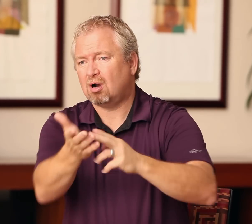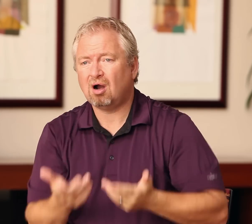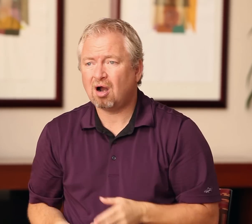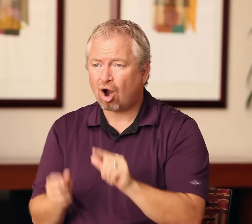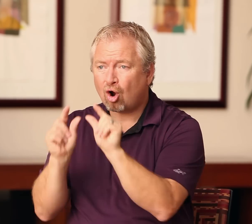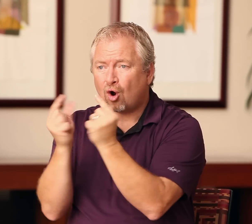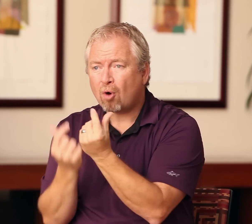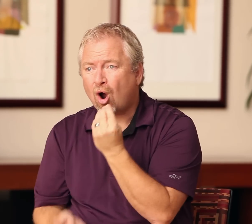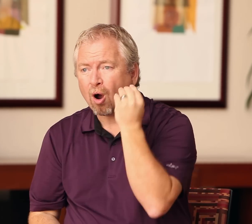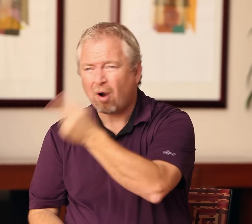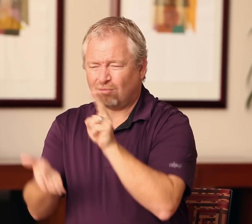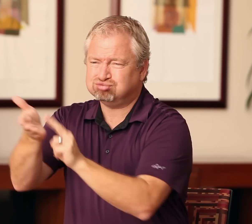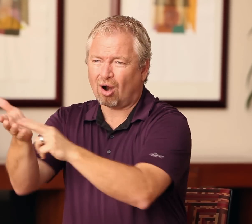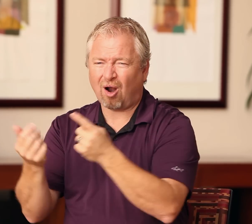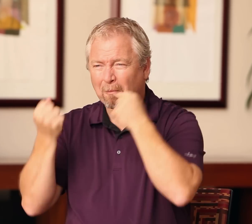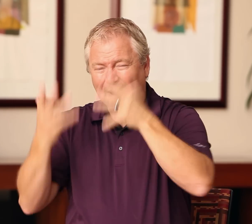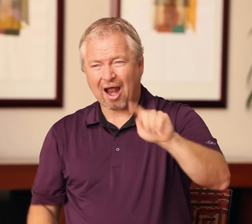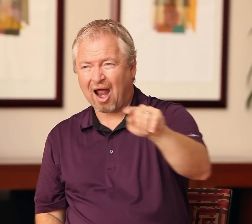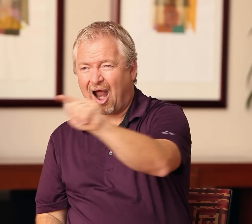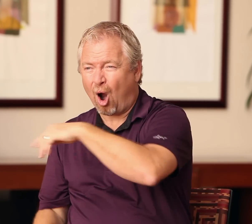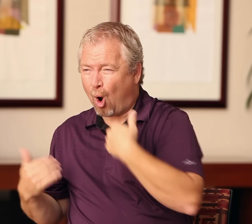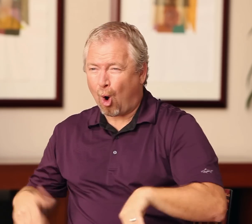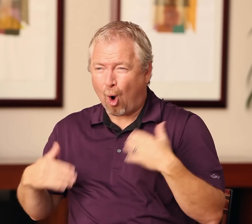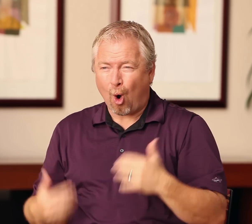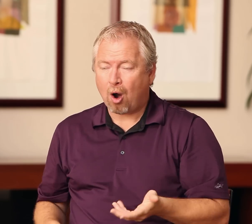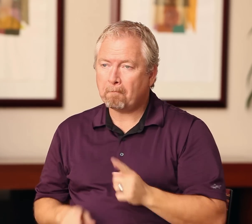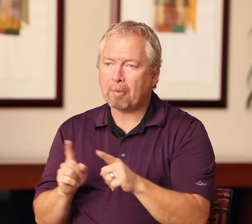Job training, job coaching, and group homes would also request CDIs.